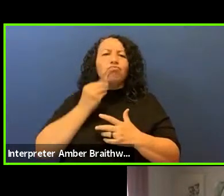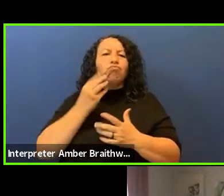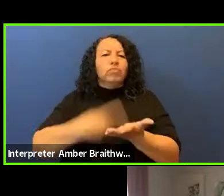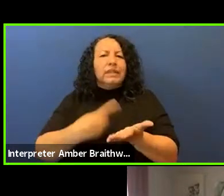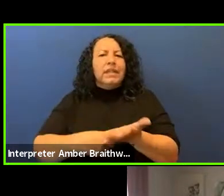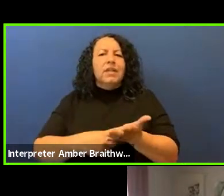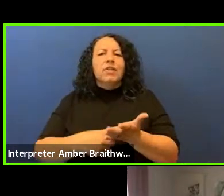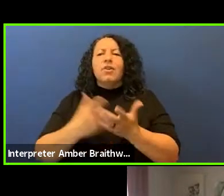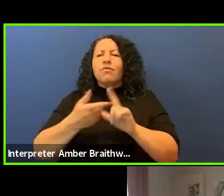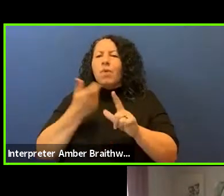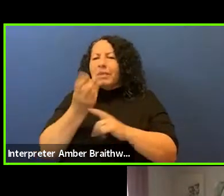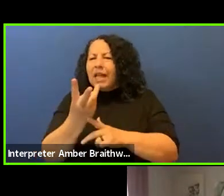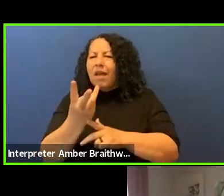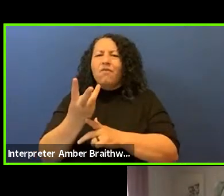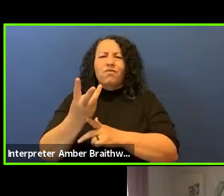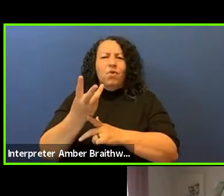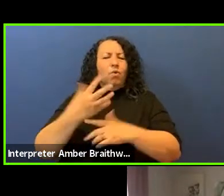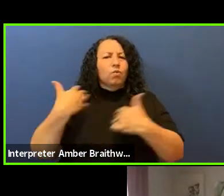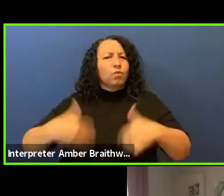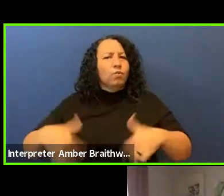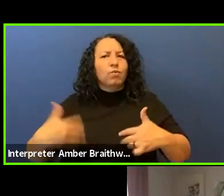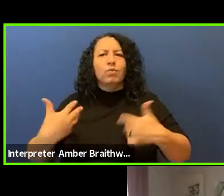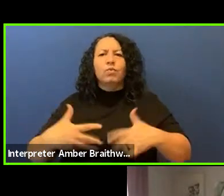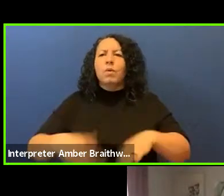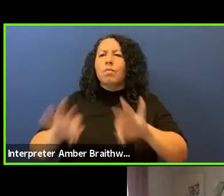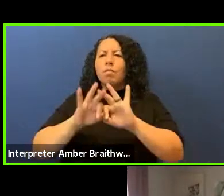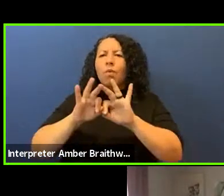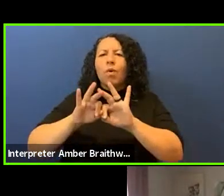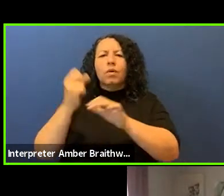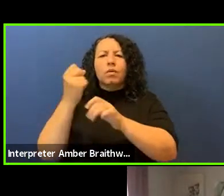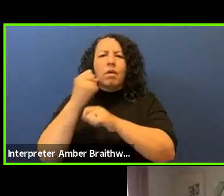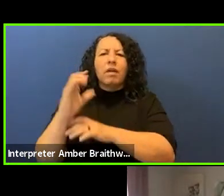artists and activists how art is critical to reimagining a